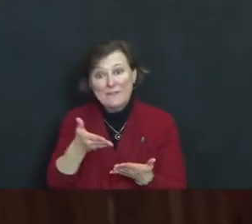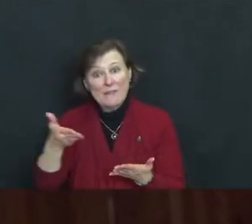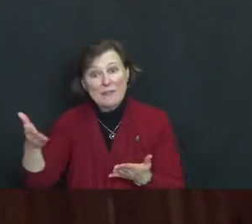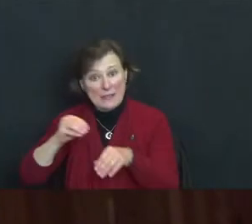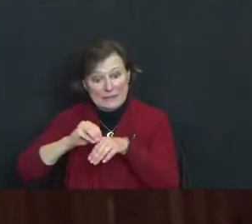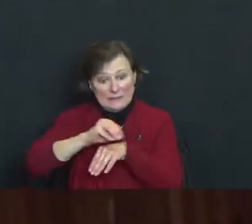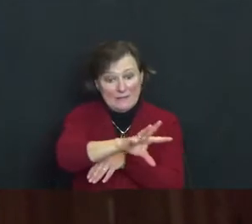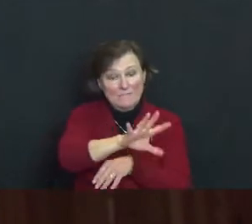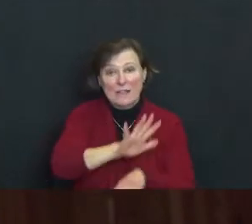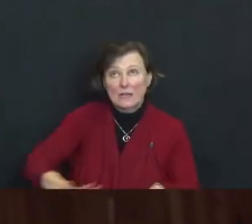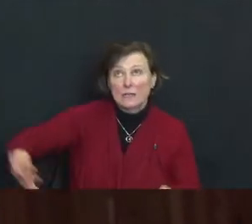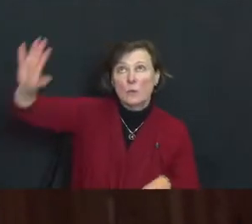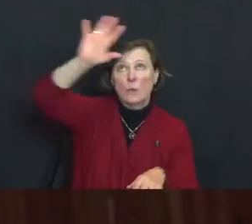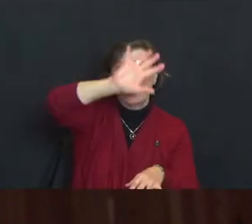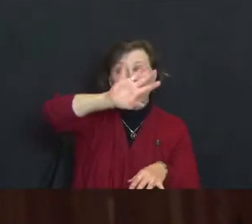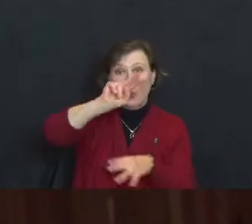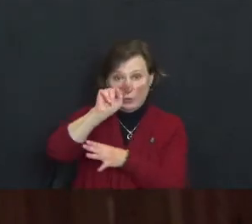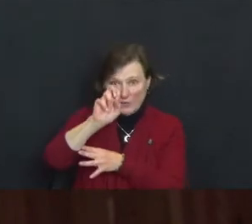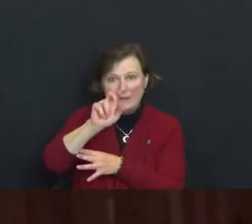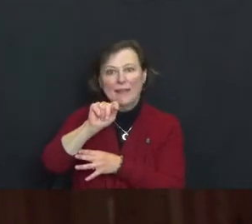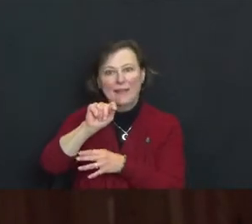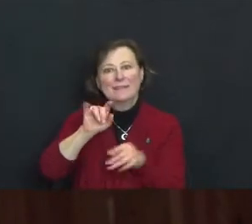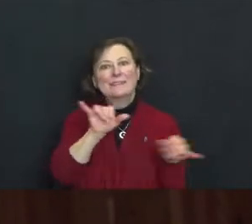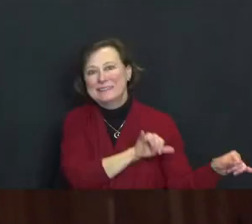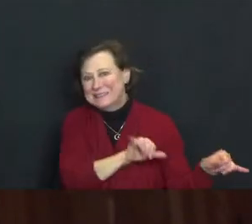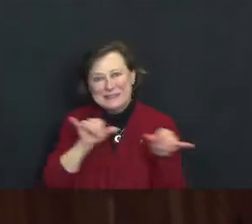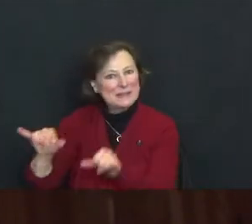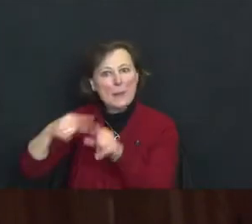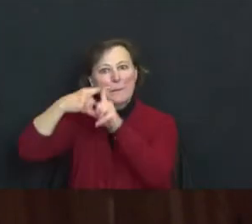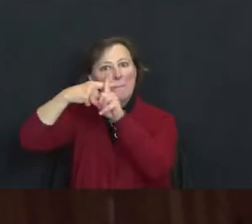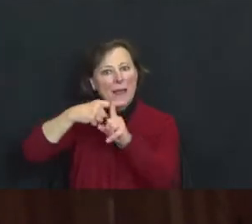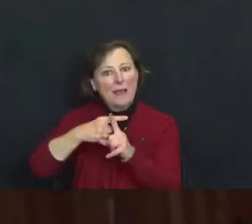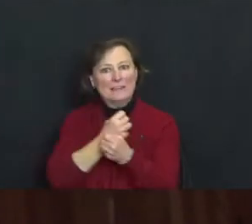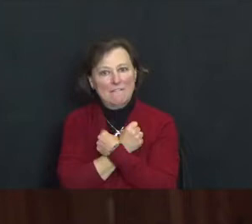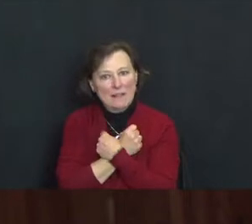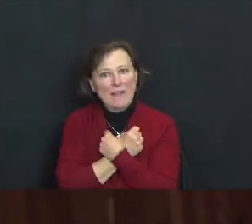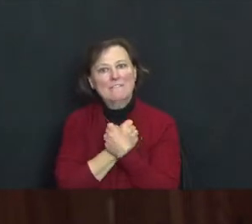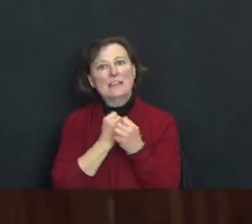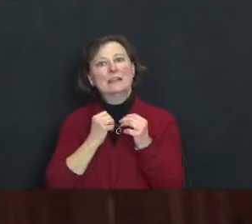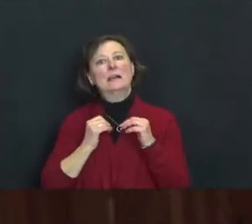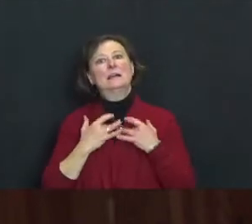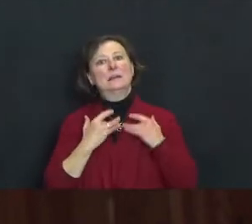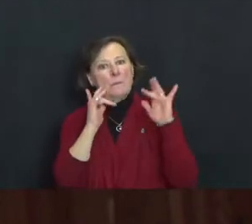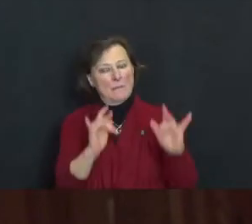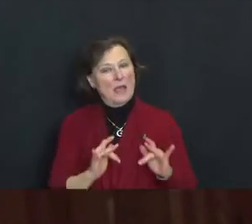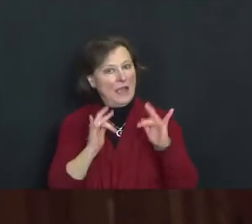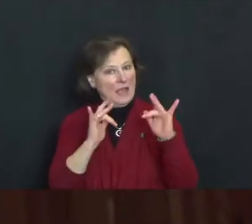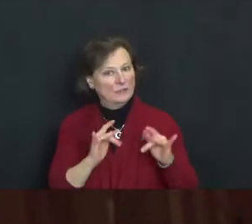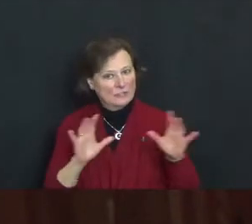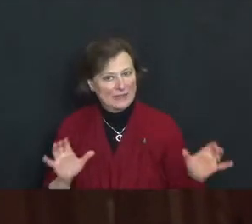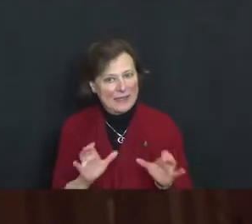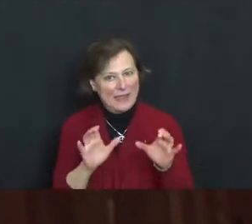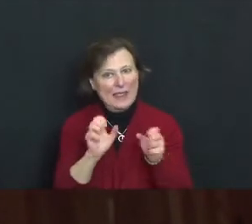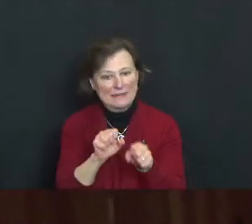the entire net, so do loving, constructive, compassionate acts affect the entire net.